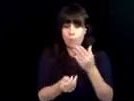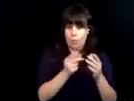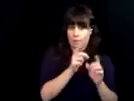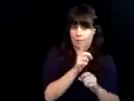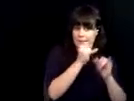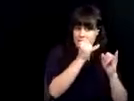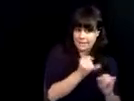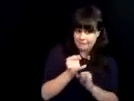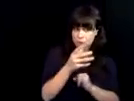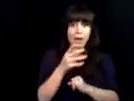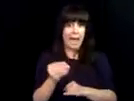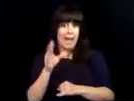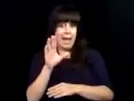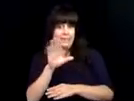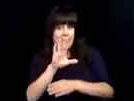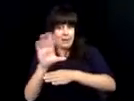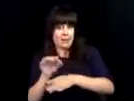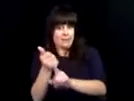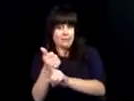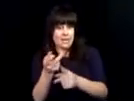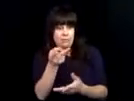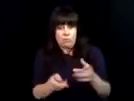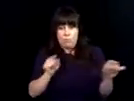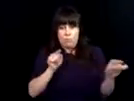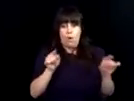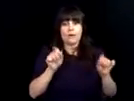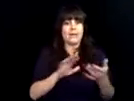the pipeline for our business customers but also the focus on supporting